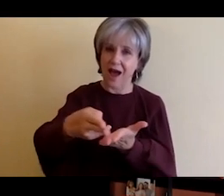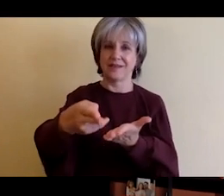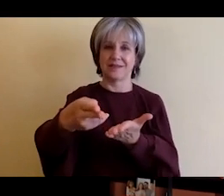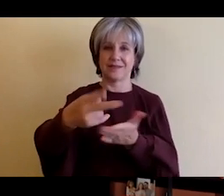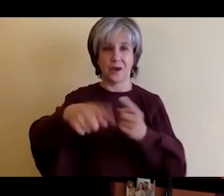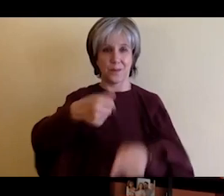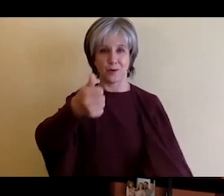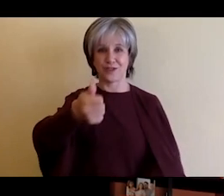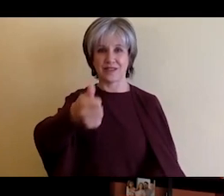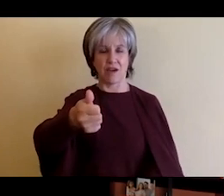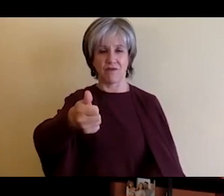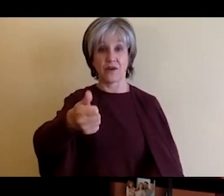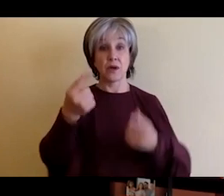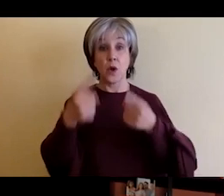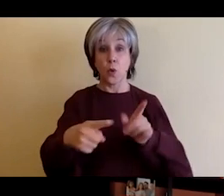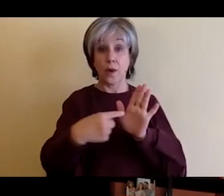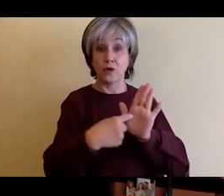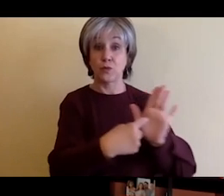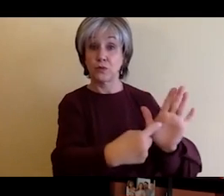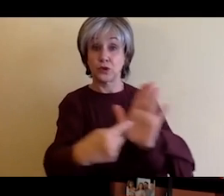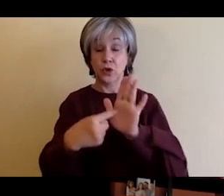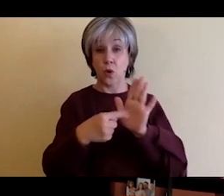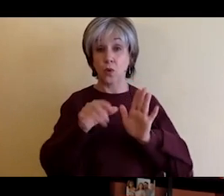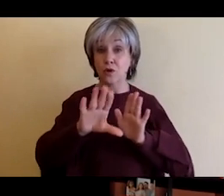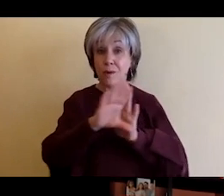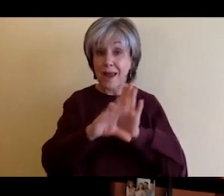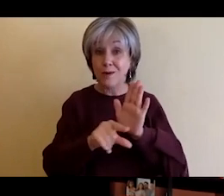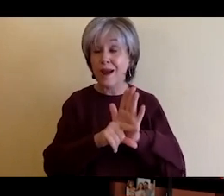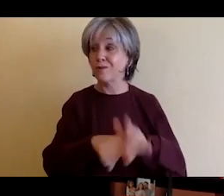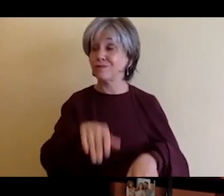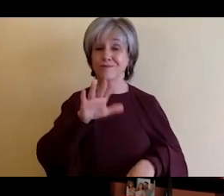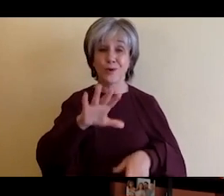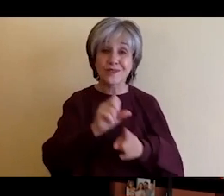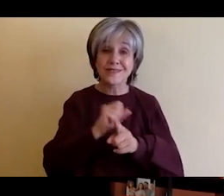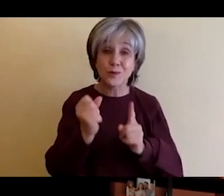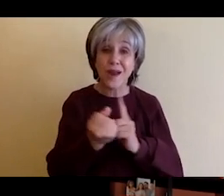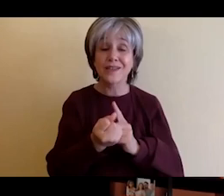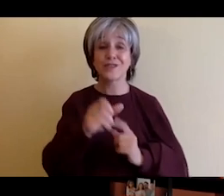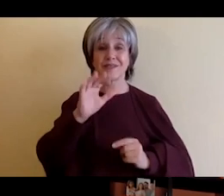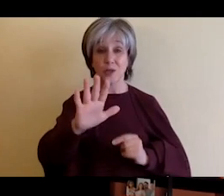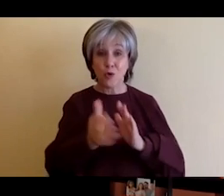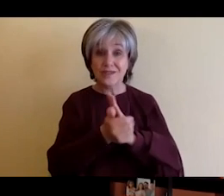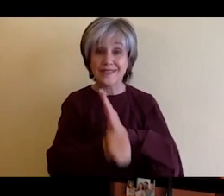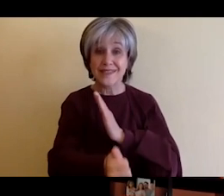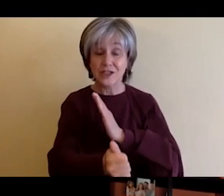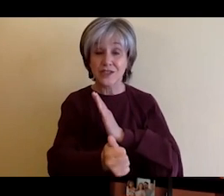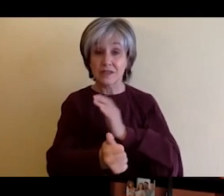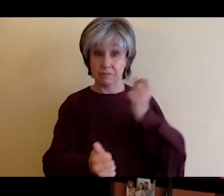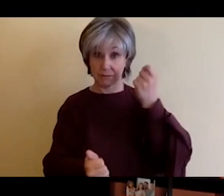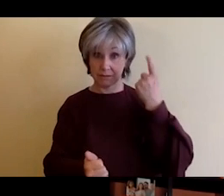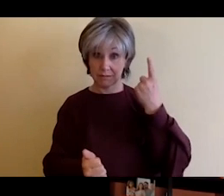interviewing and about your situation. You know people hire people, it's not in my in my experience